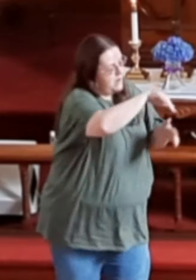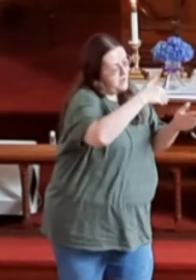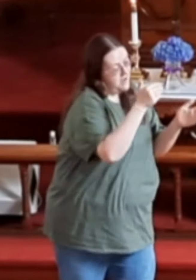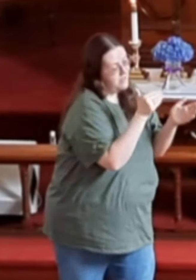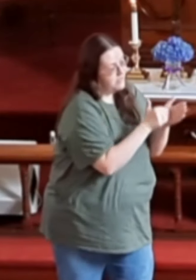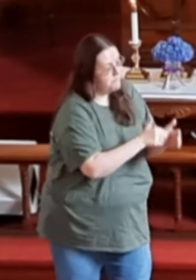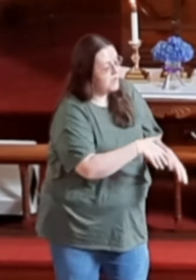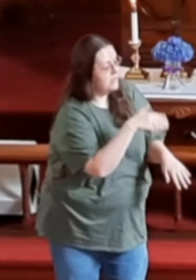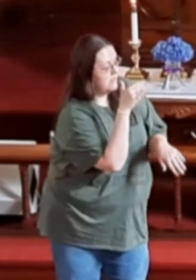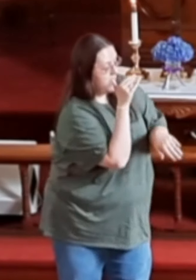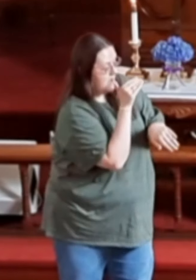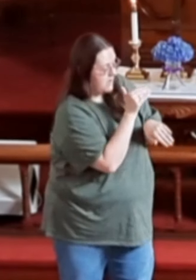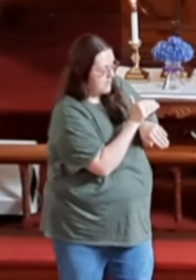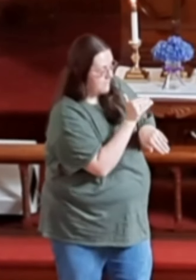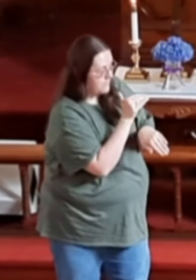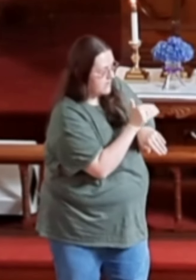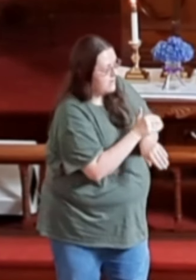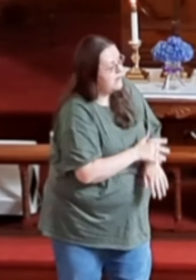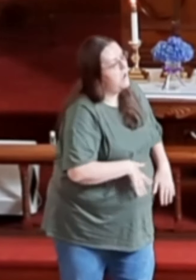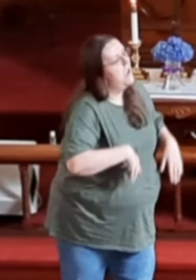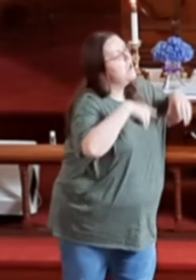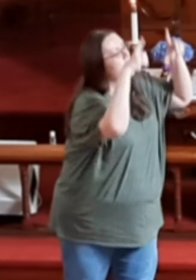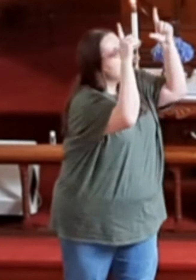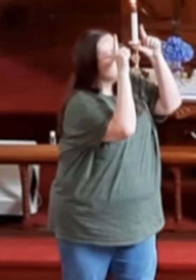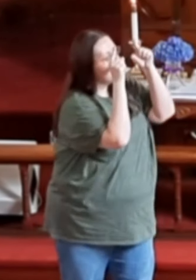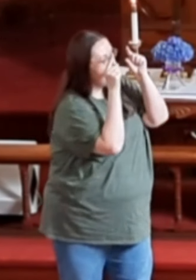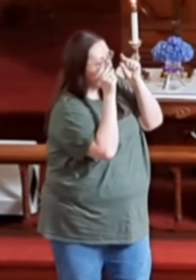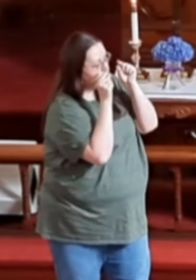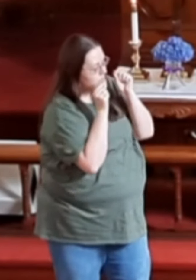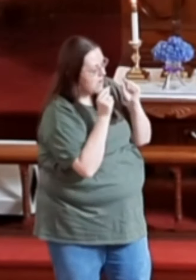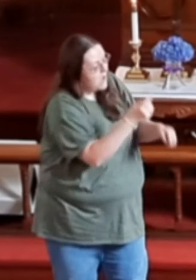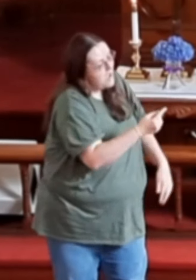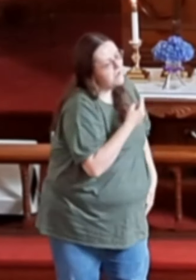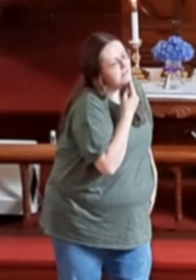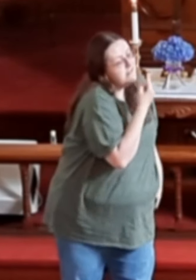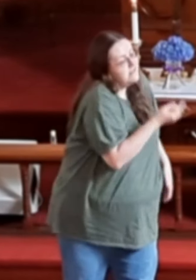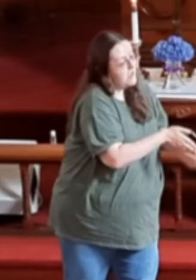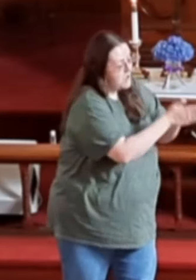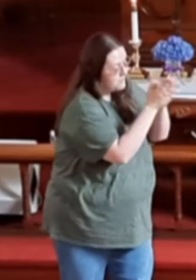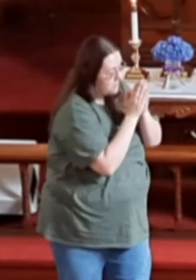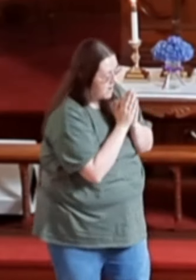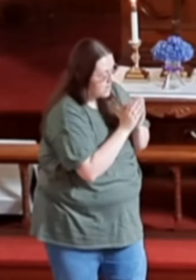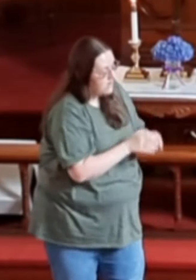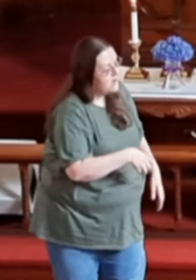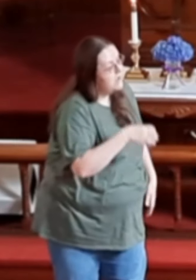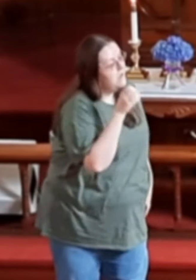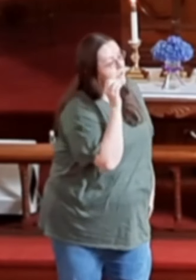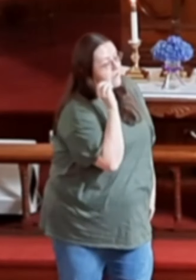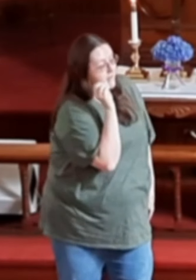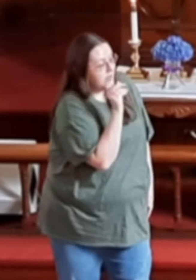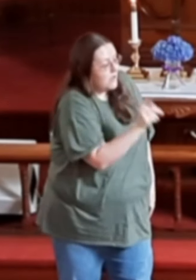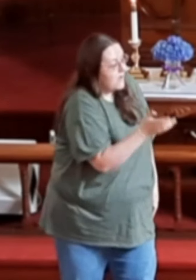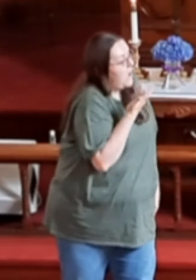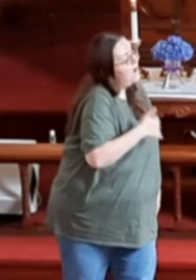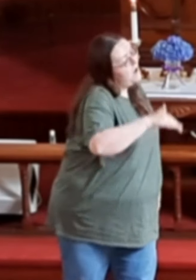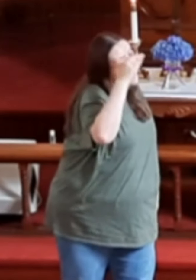In the middle of the night Just close your eyes and say a prayer It's okay